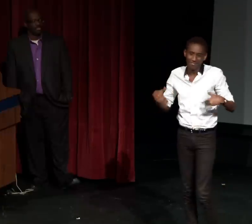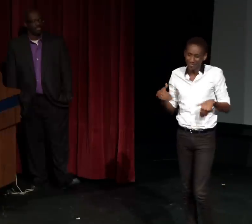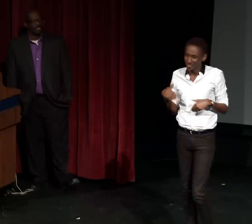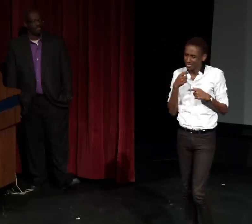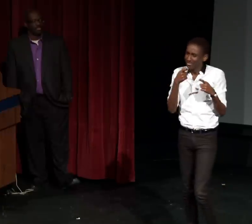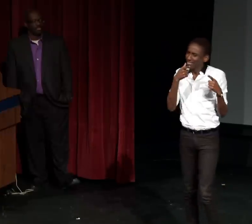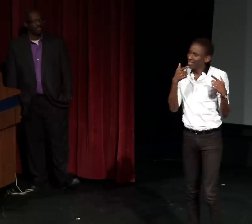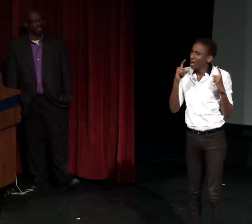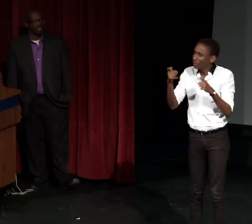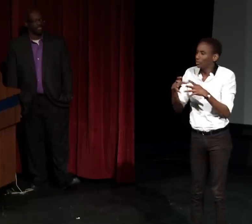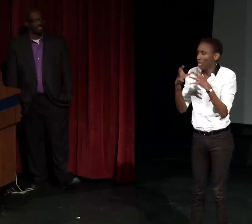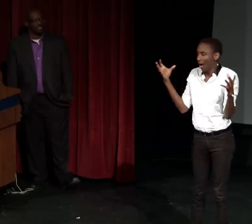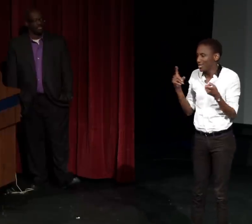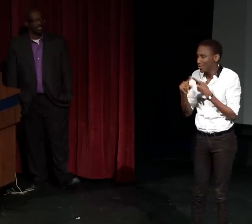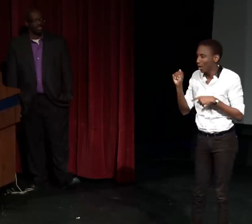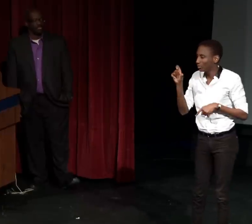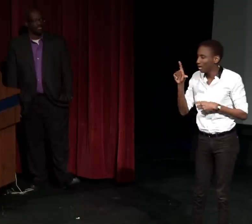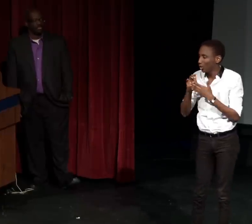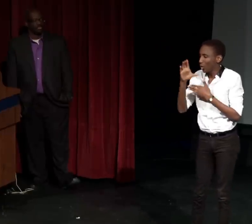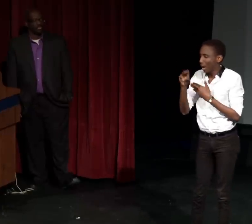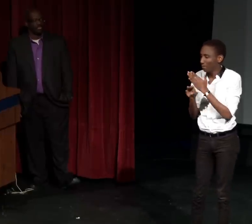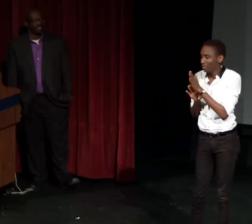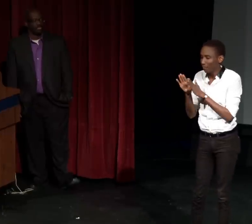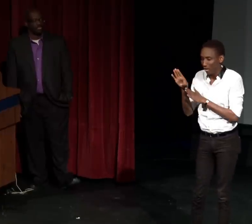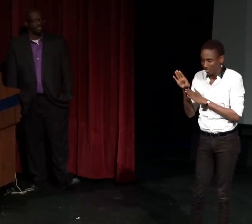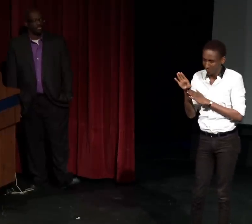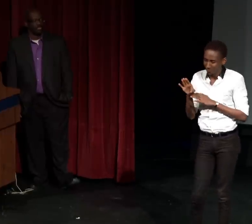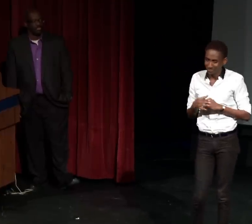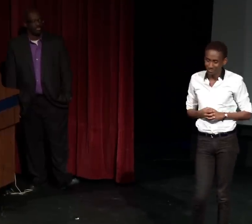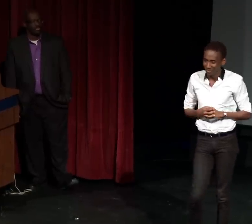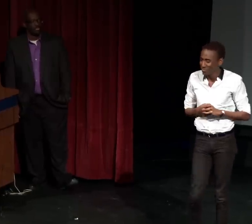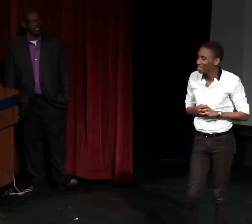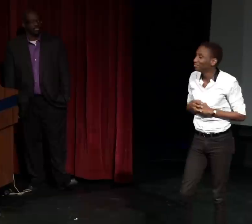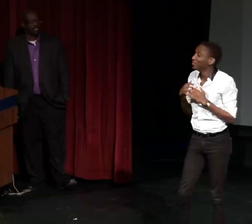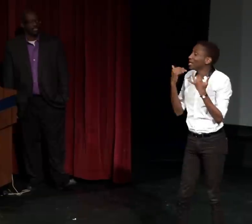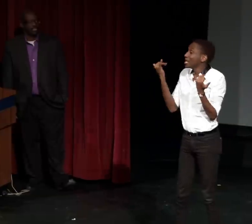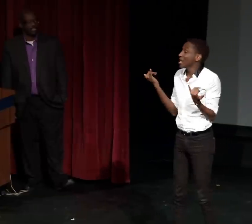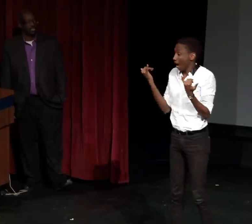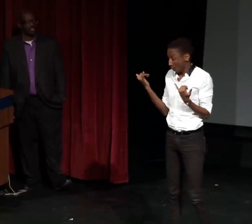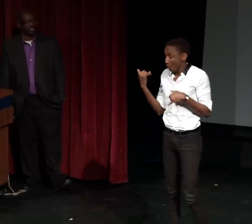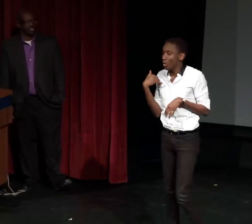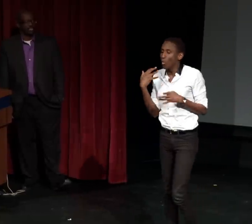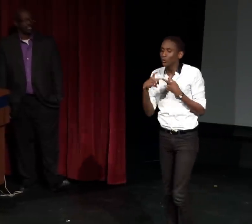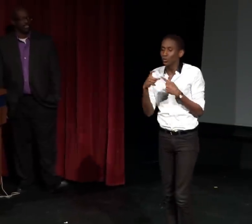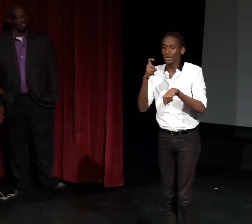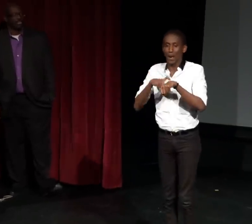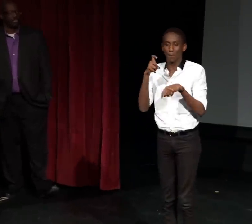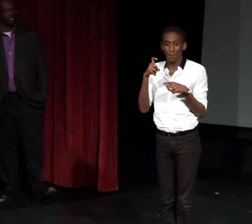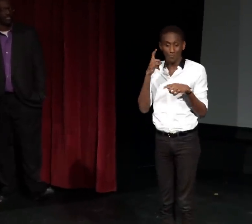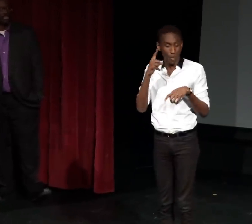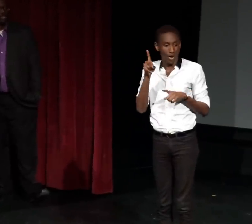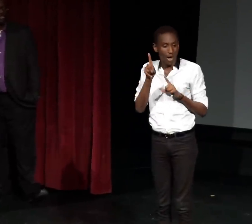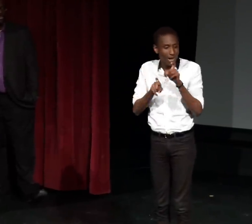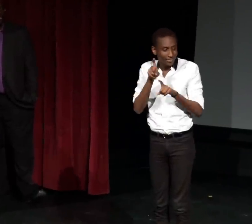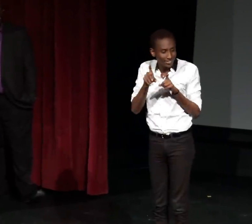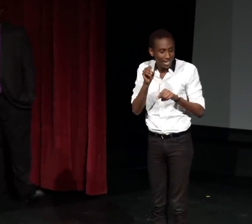of Nathie Marbury over the years, and her work towards ASL Studies curriculum development.